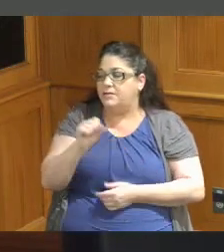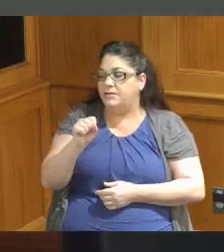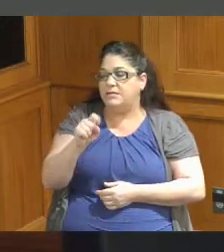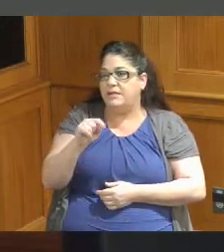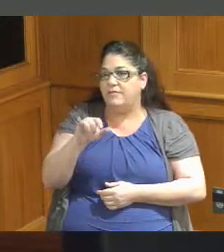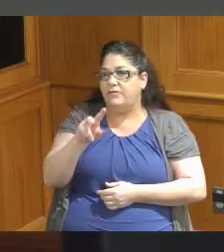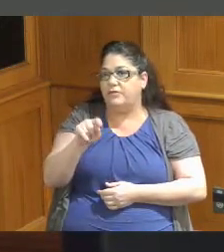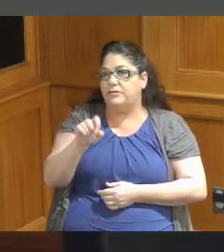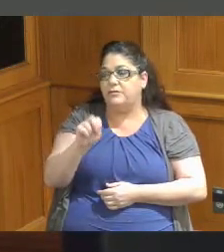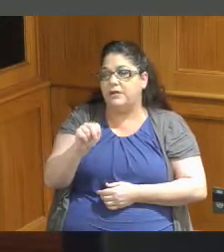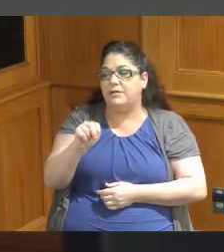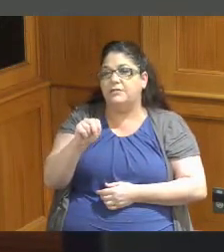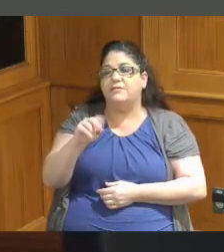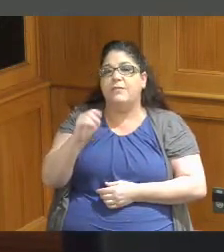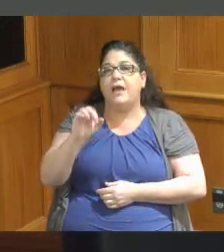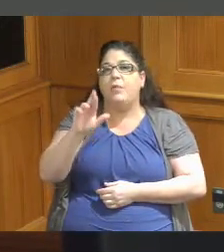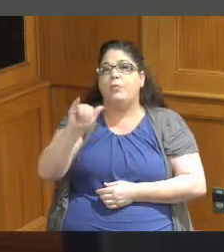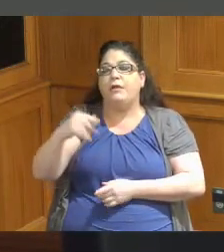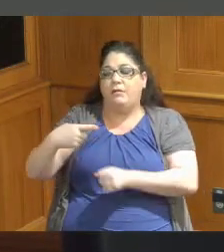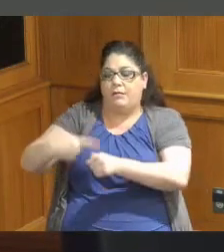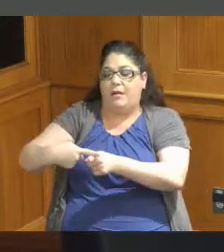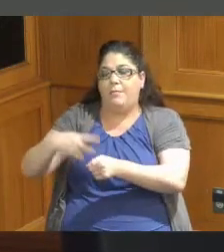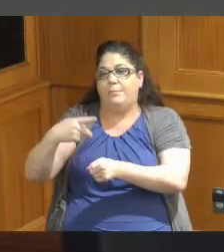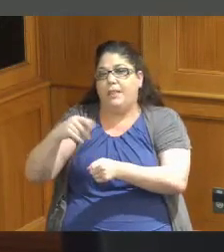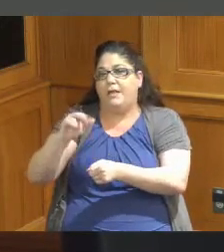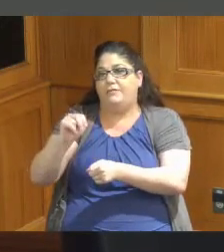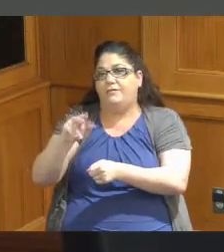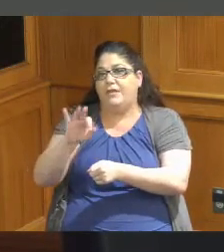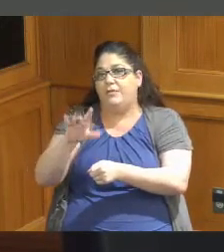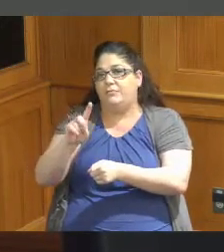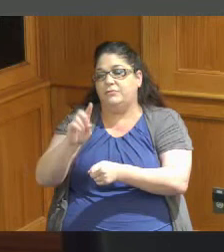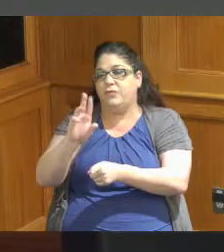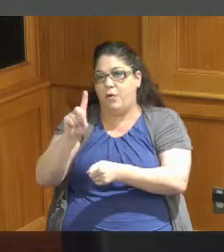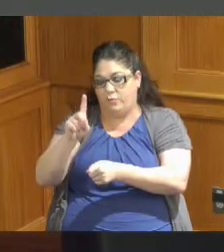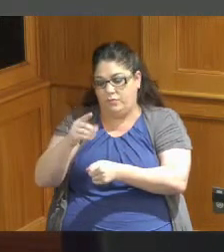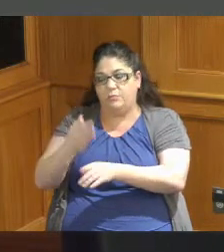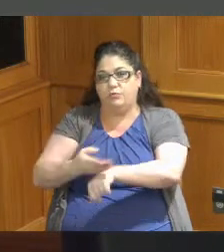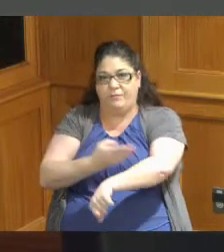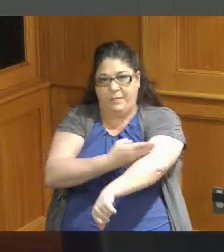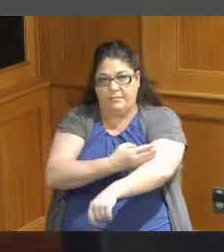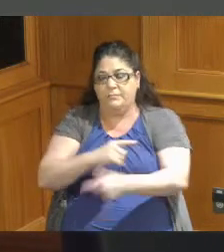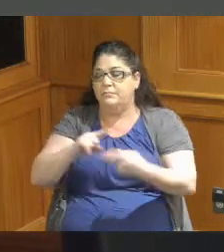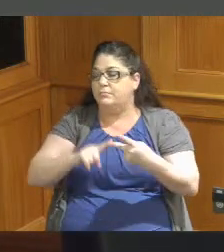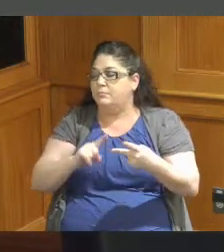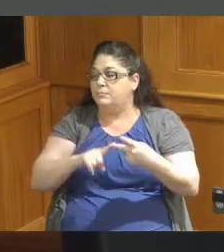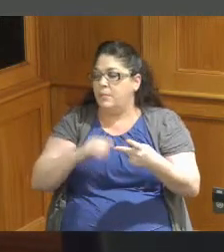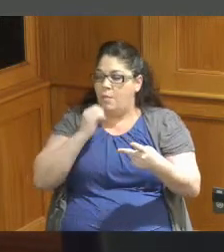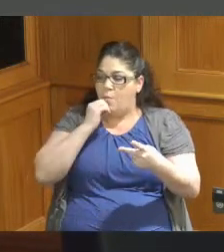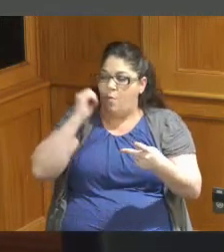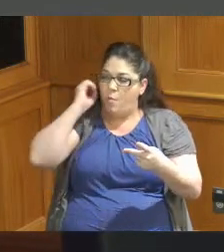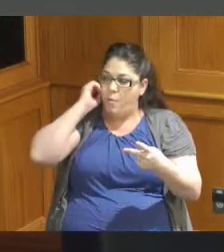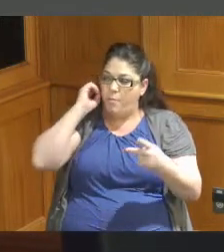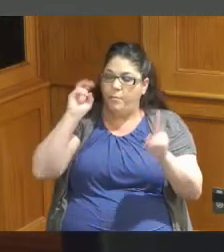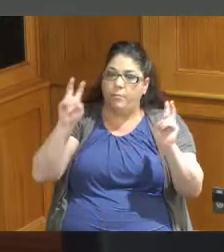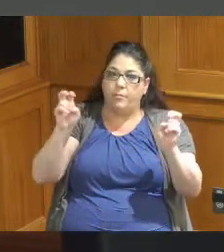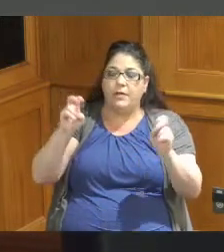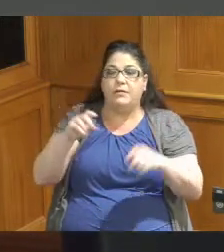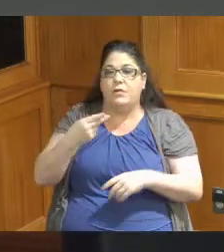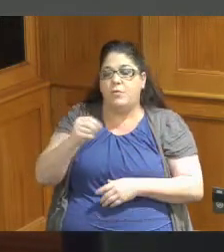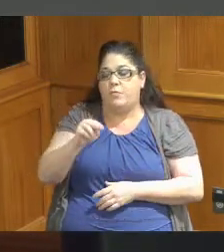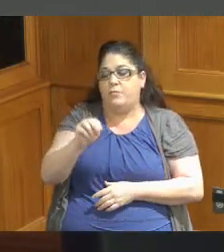improvements at Montgomery and Plainfield Road and we have a home partnership agreement for four